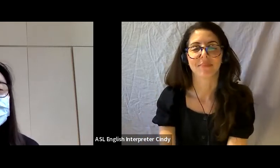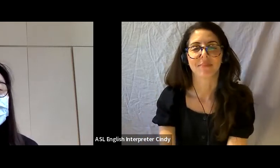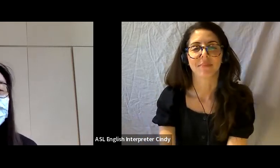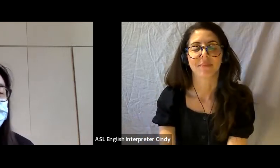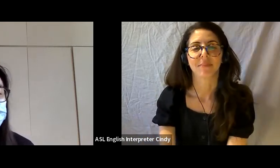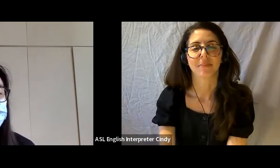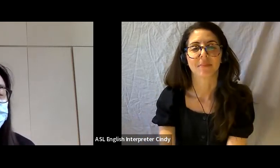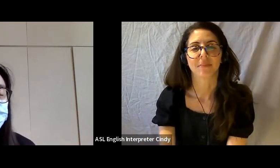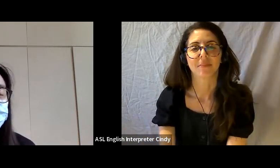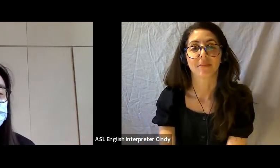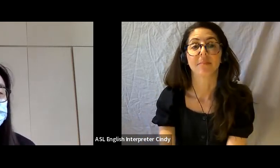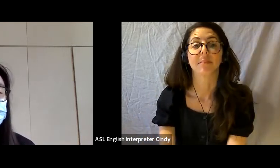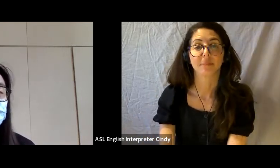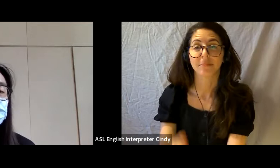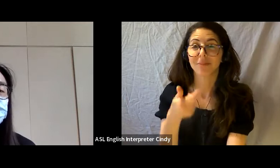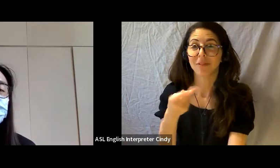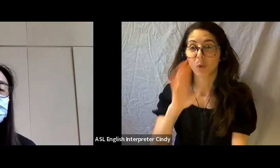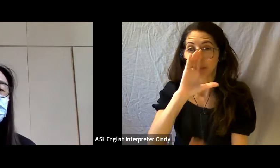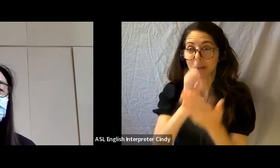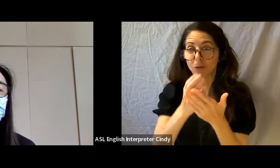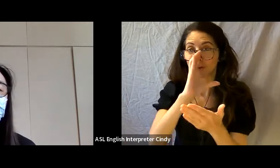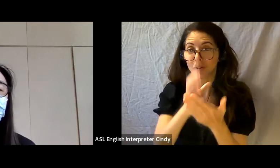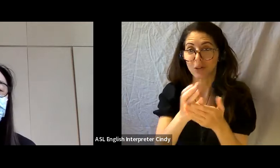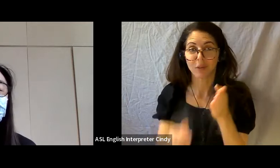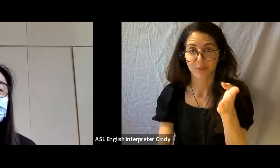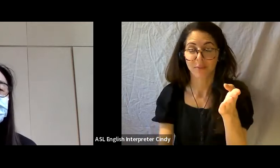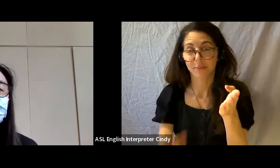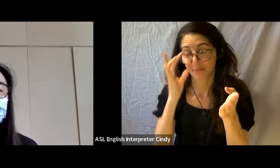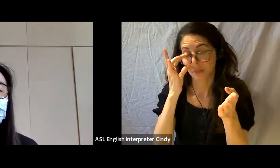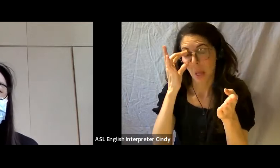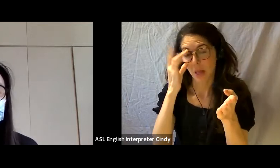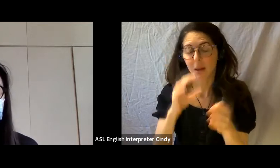These are a few images from Sagatay exhibition